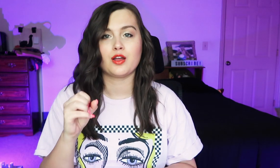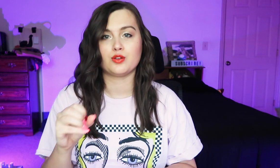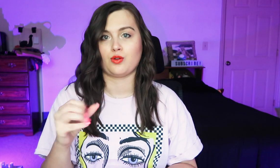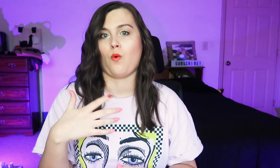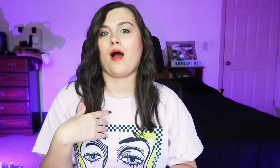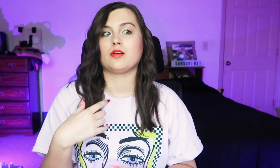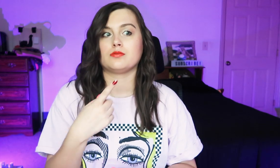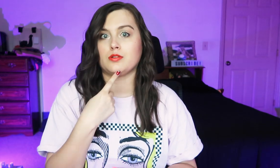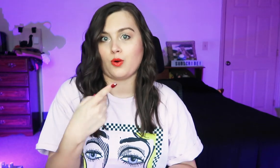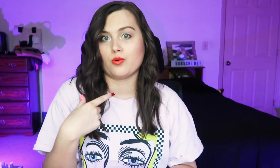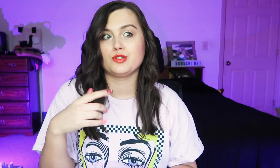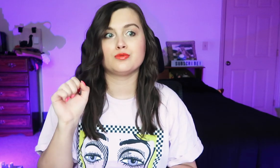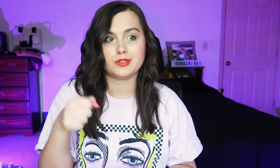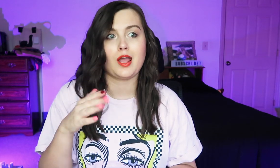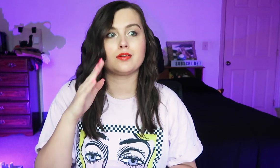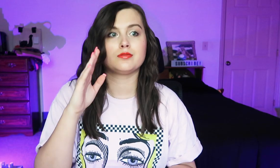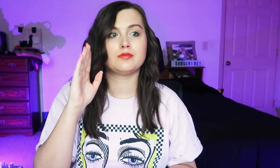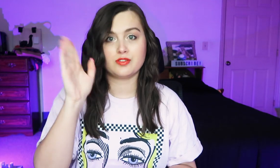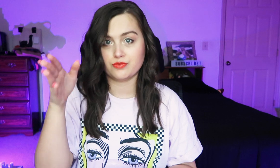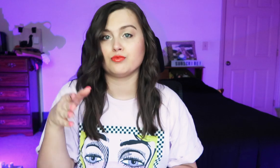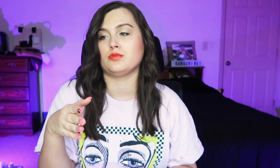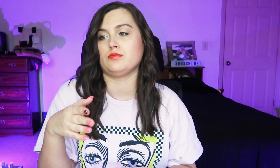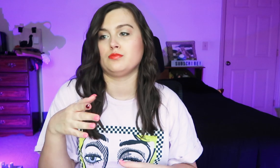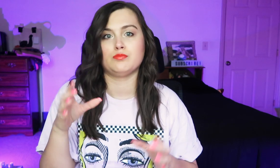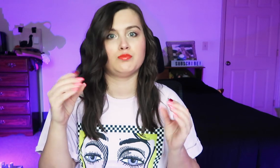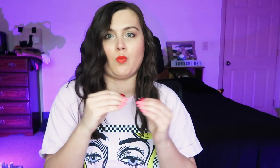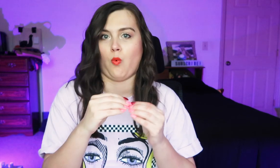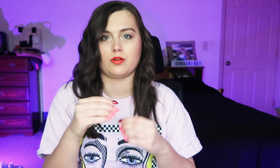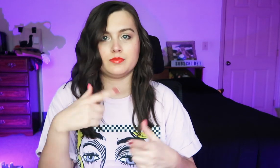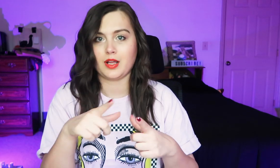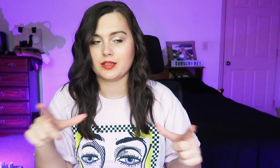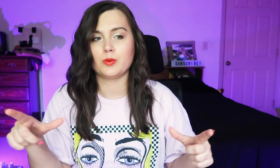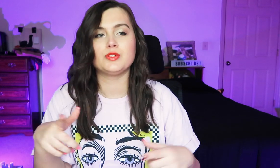So I said I'd do more languages in the future.